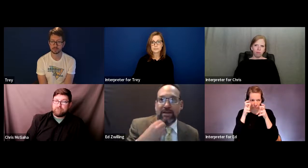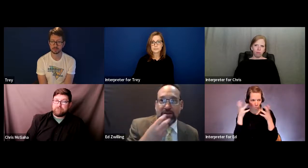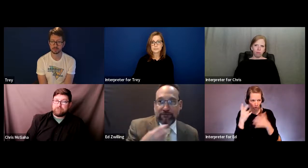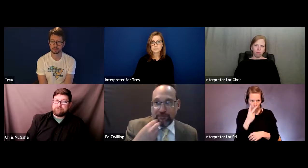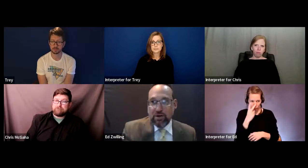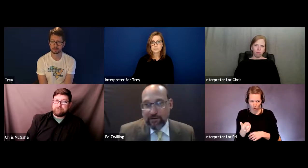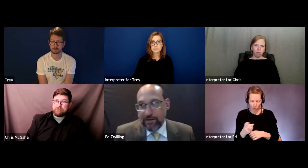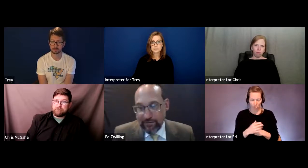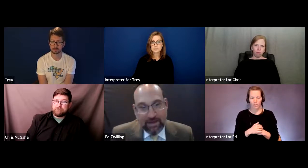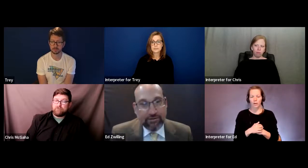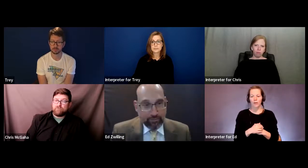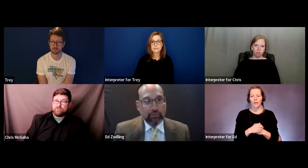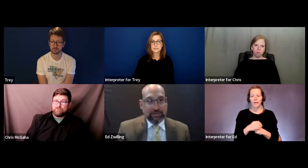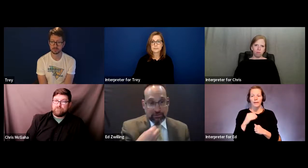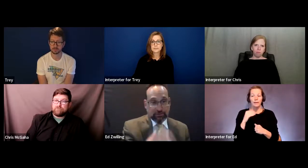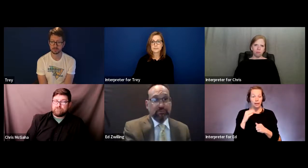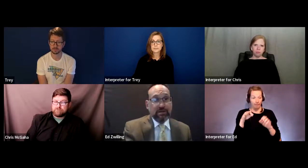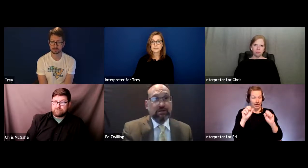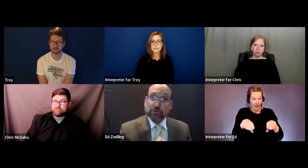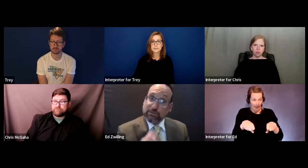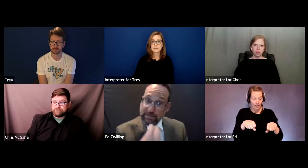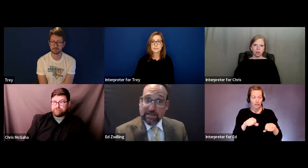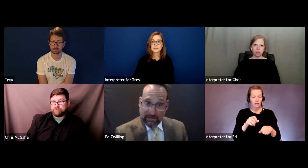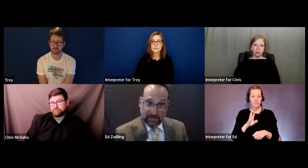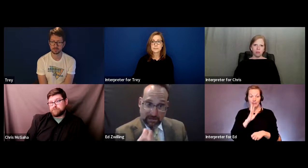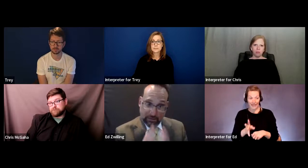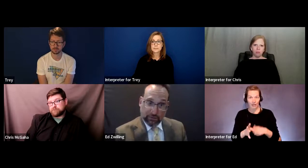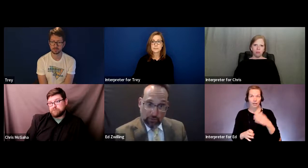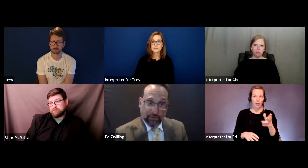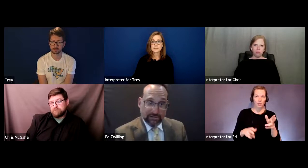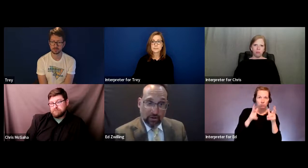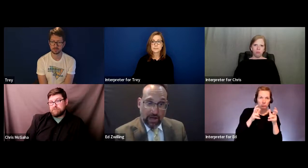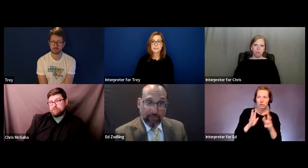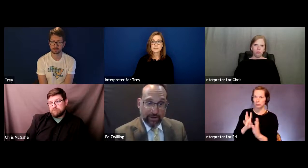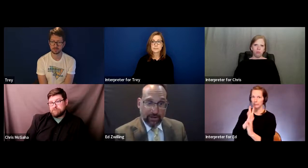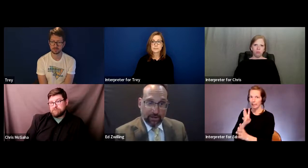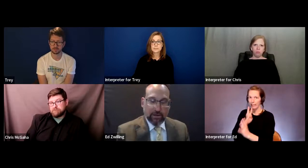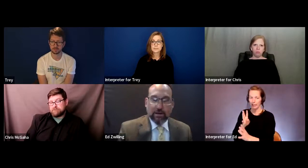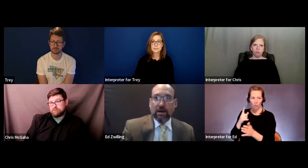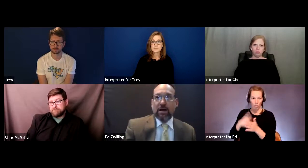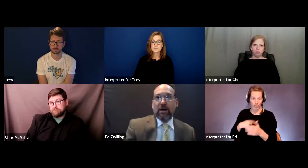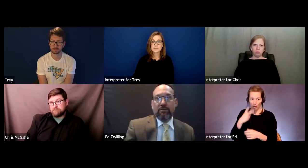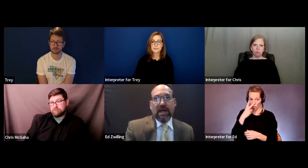Then if you they have the ability to speak, to speak it in English what they saw happening.